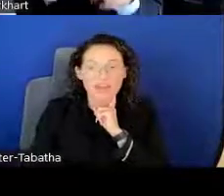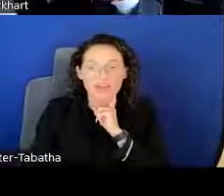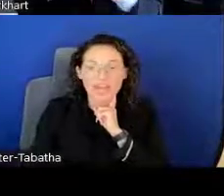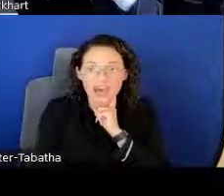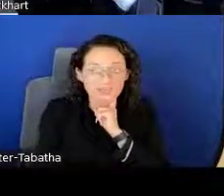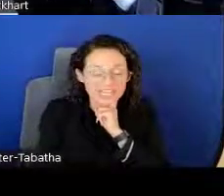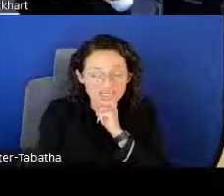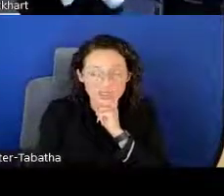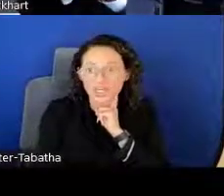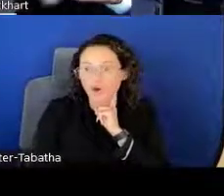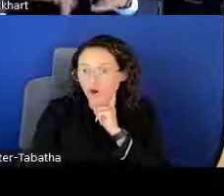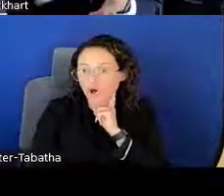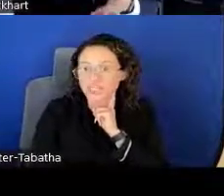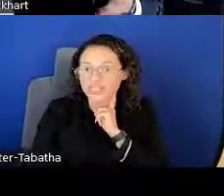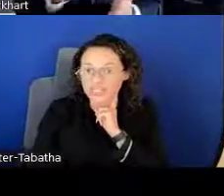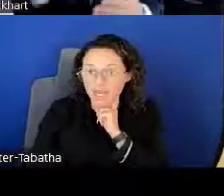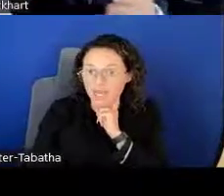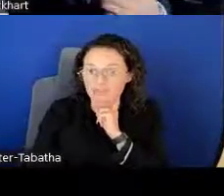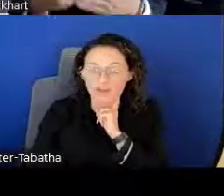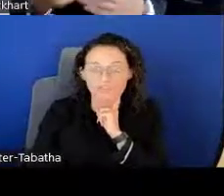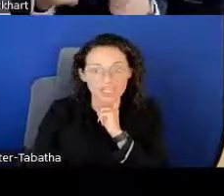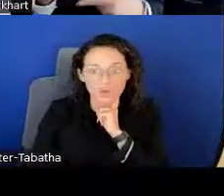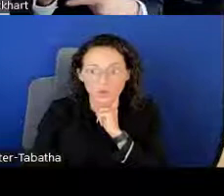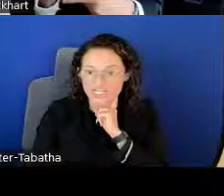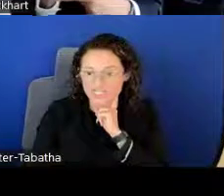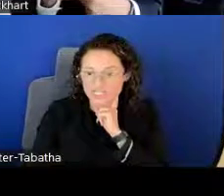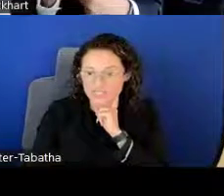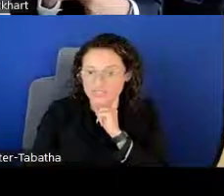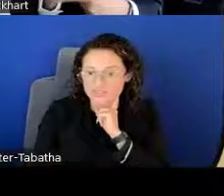We have a help desk you can call and e-mail if you have any questions.